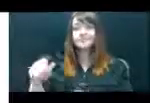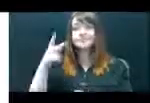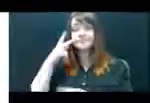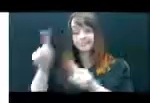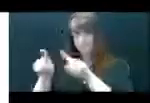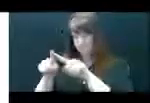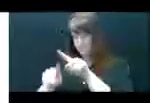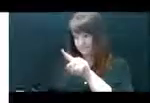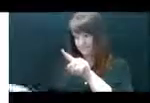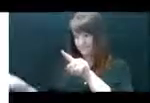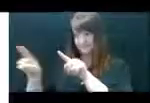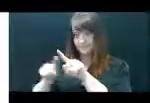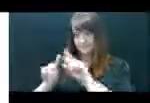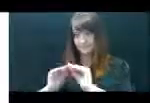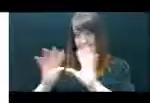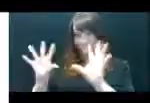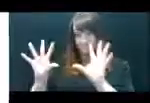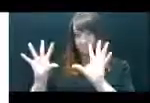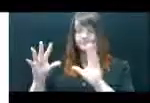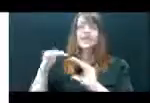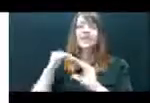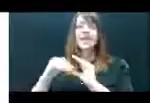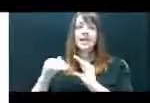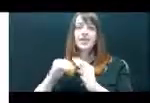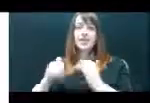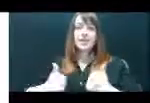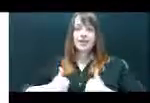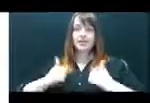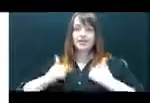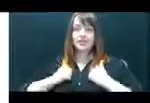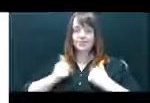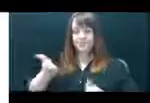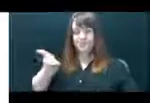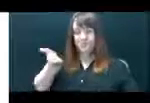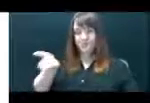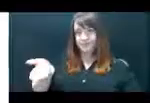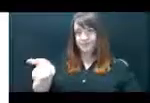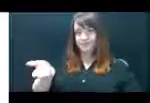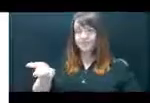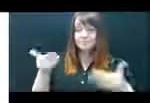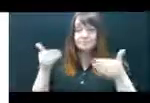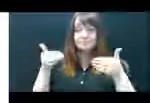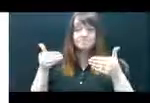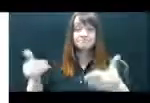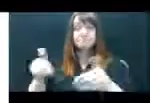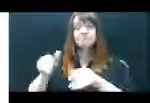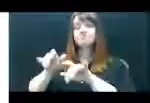is for your email address. Type or write your email address here.